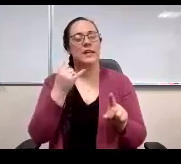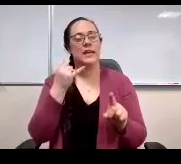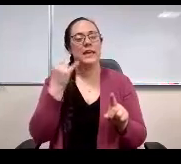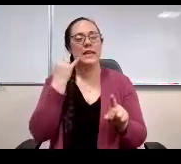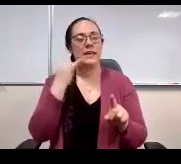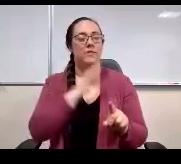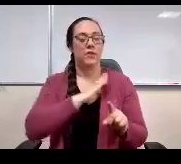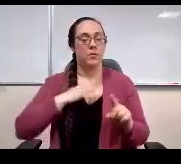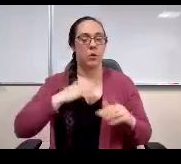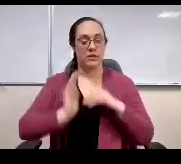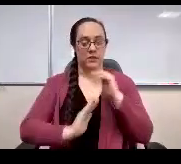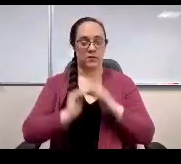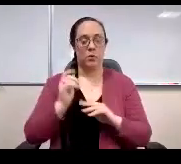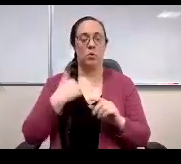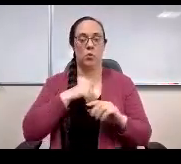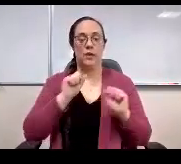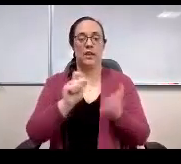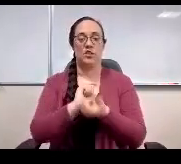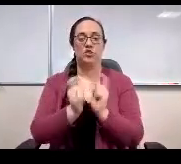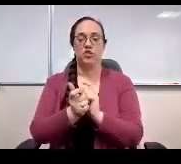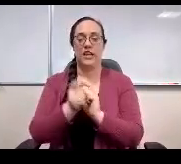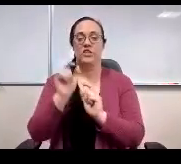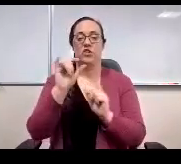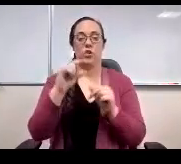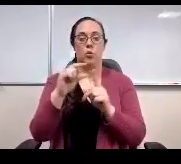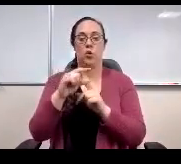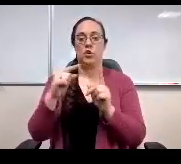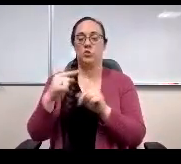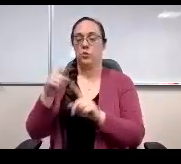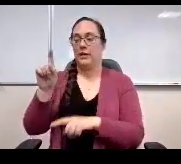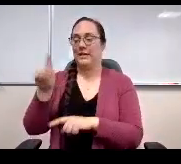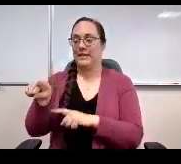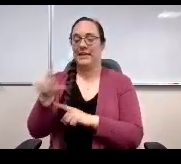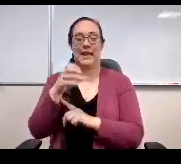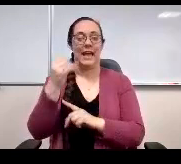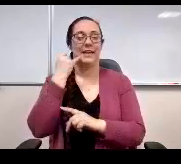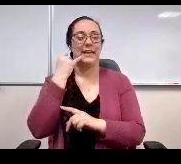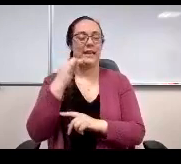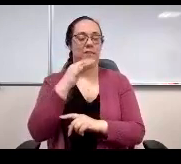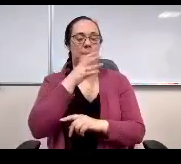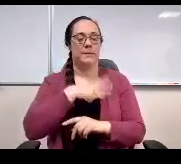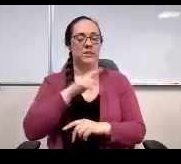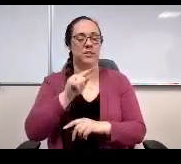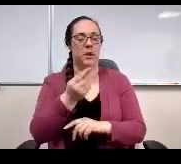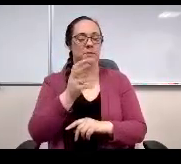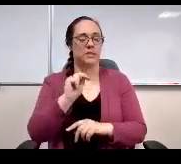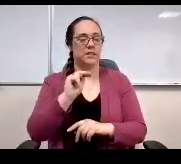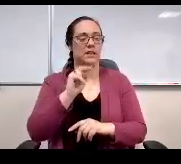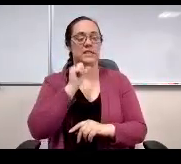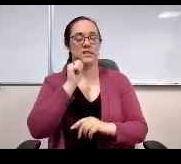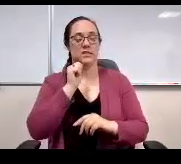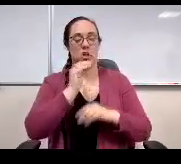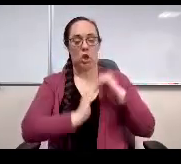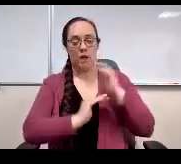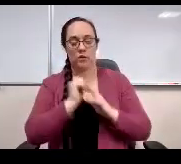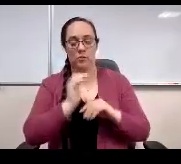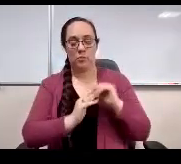if we can change that to need. And if Miss Thompson is comfortable with that for any reason that I'm not seeing, it feels like it's wrong,